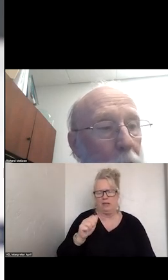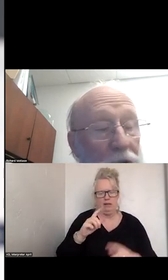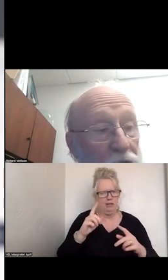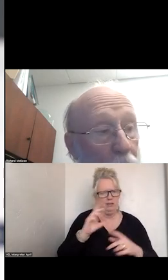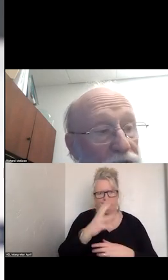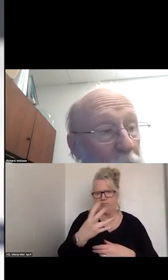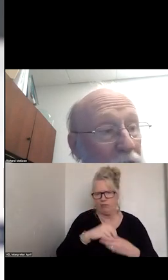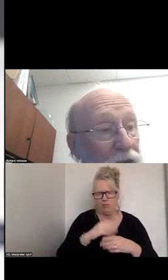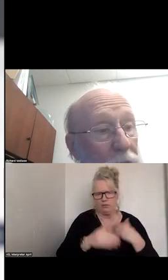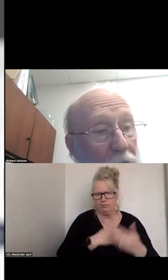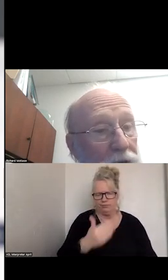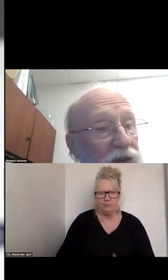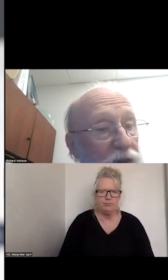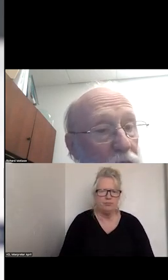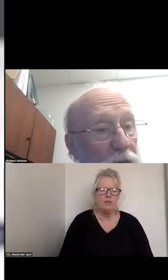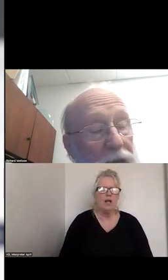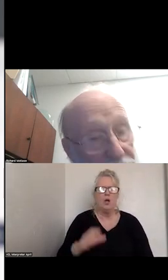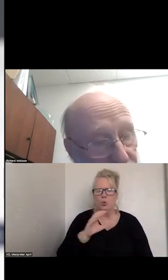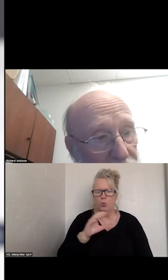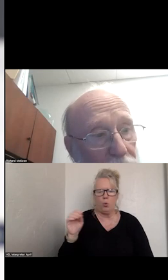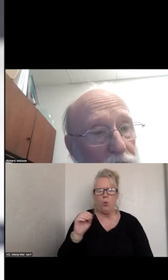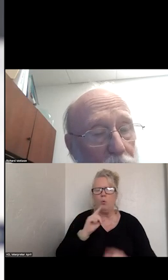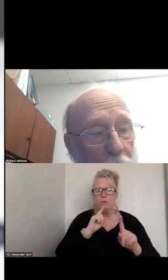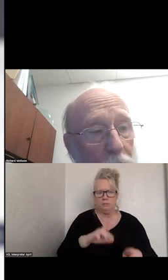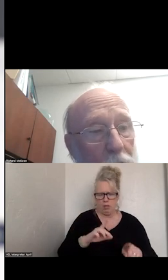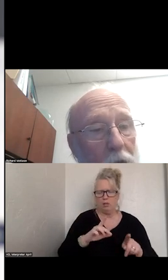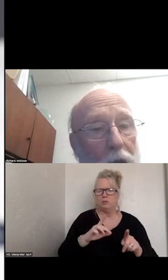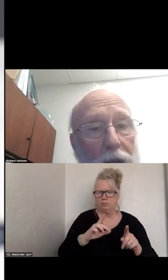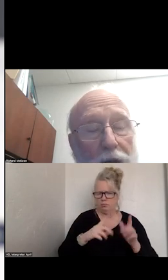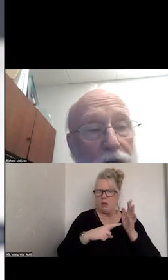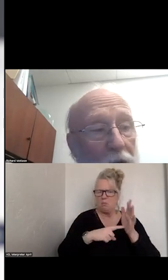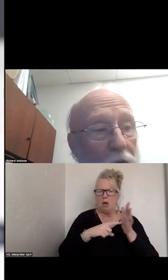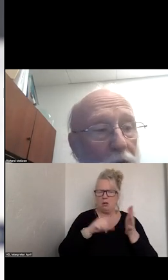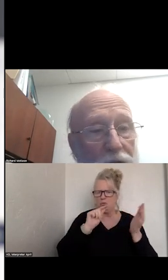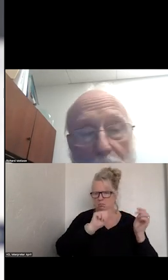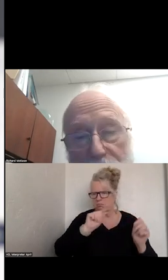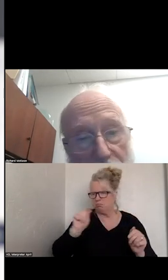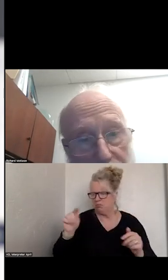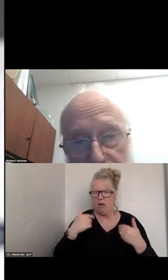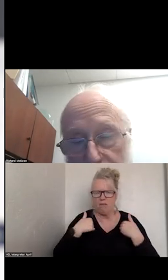CO-RESPONDER MODELS DO EXIST, FOR SURE. THERE ARE TIMES WHERE THERE IS A